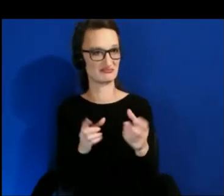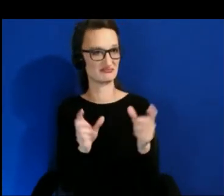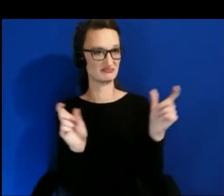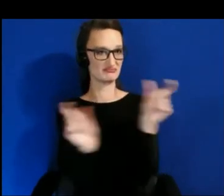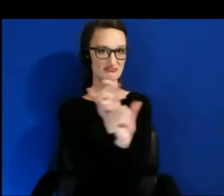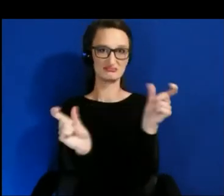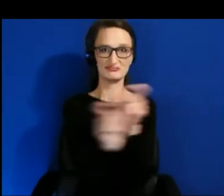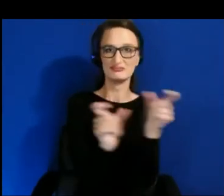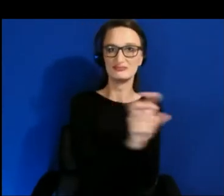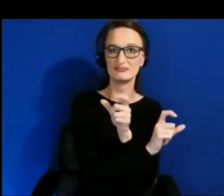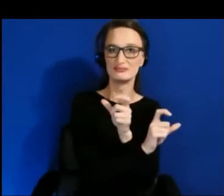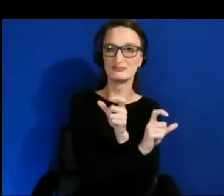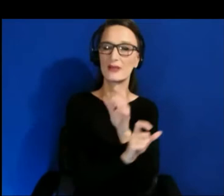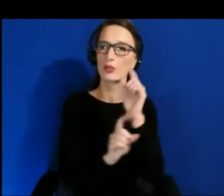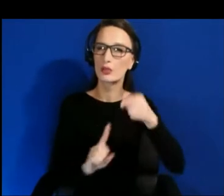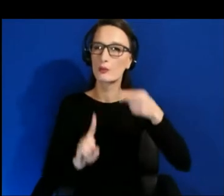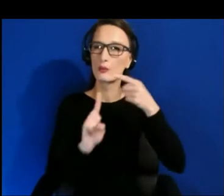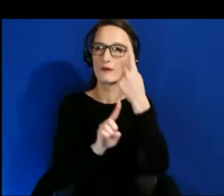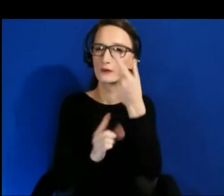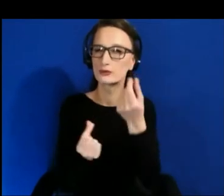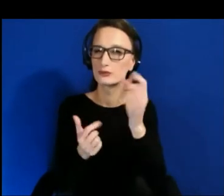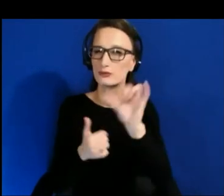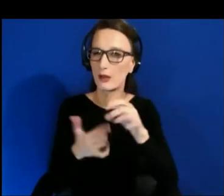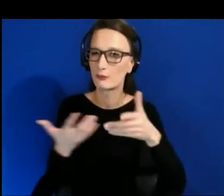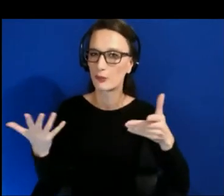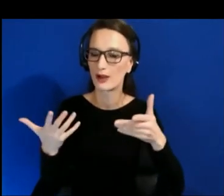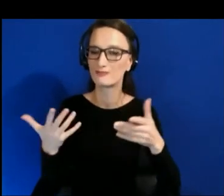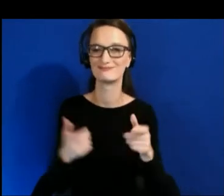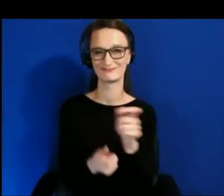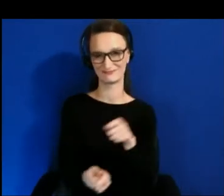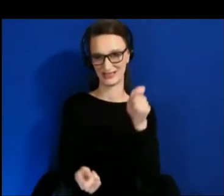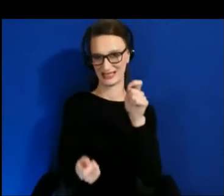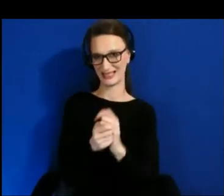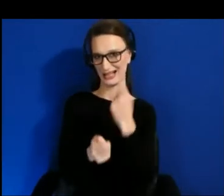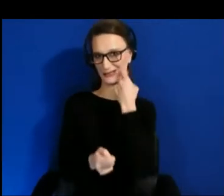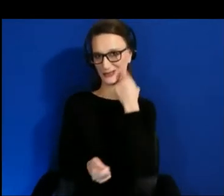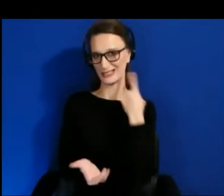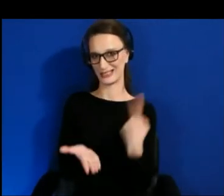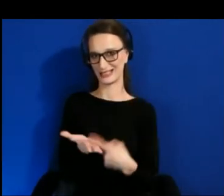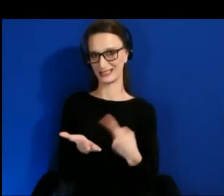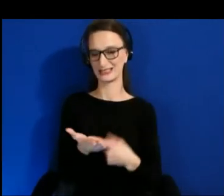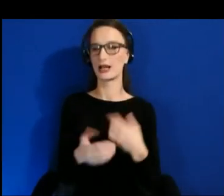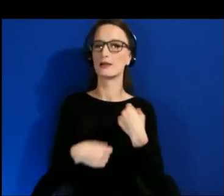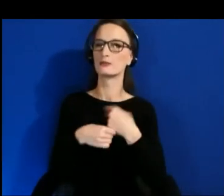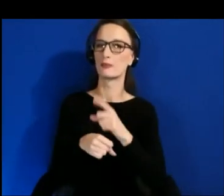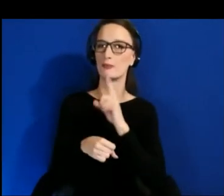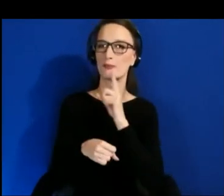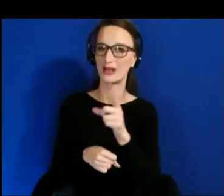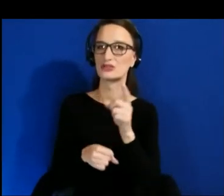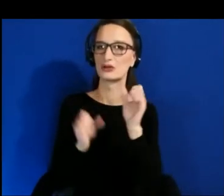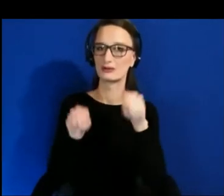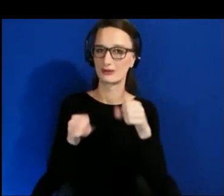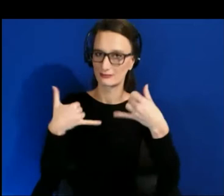point of the testing is exactly what we have been talking about is make sure that you can